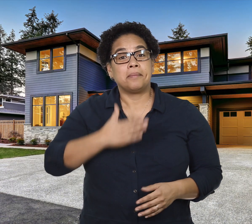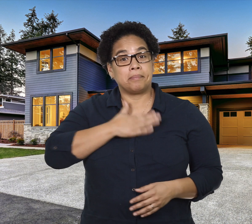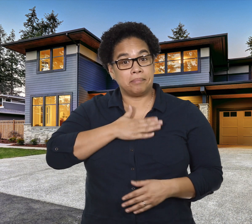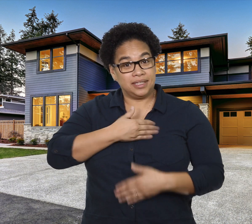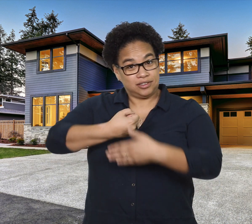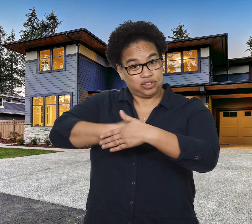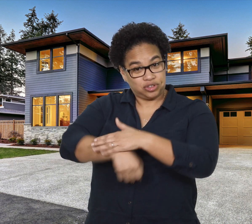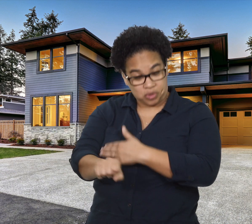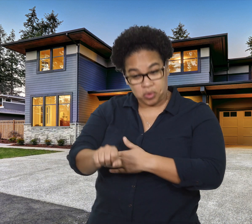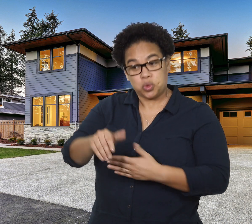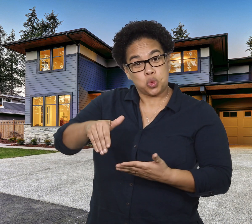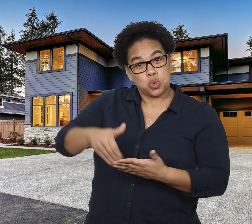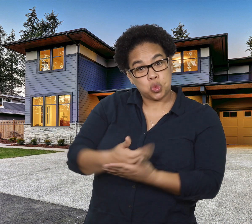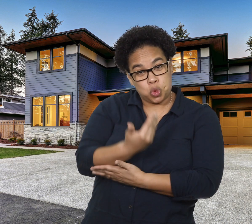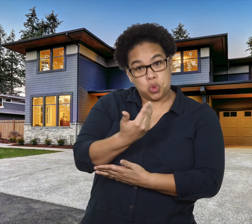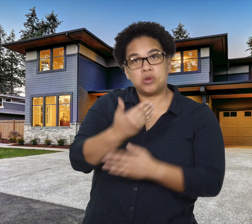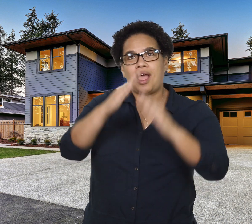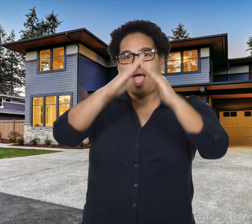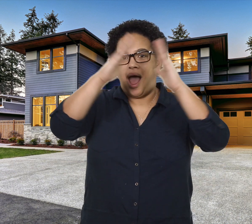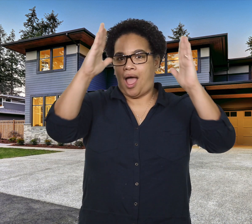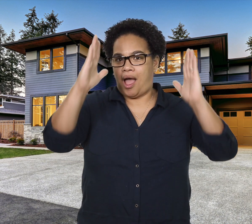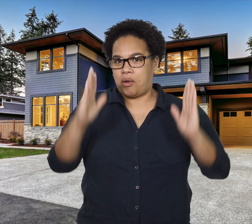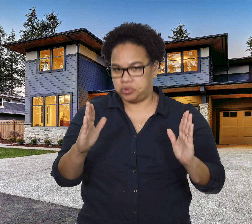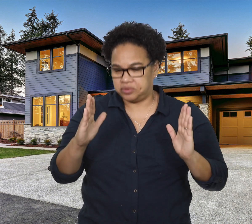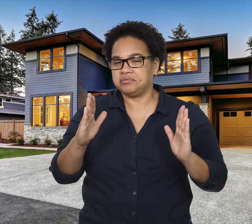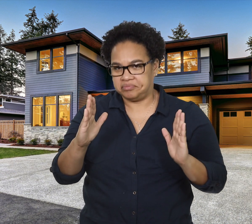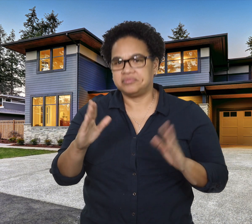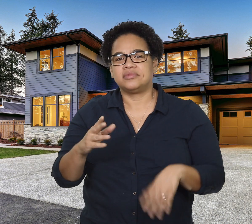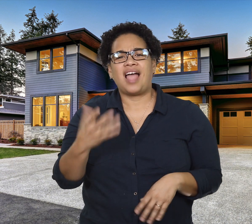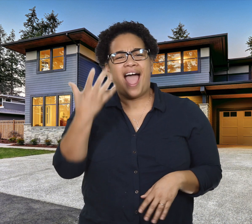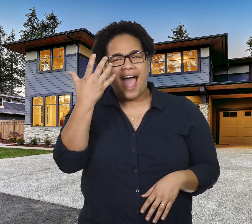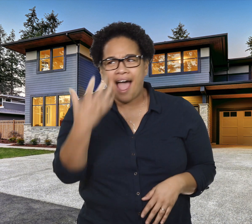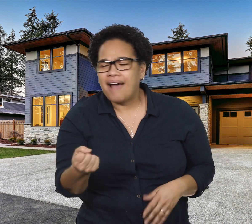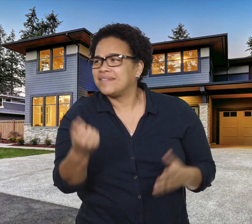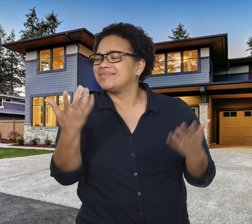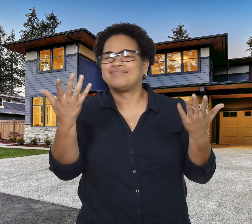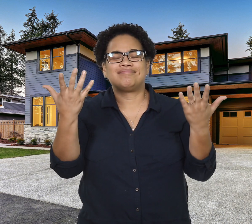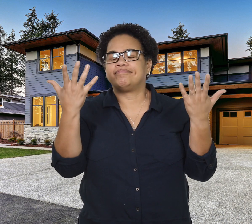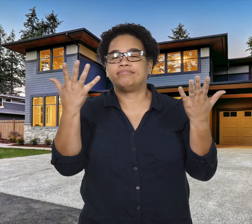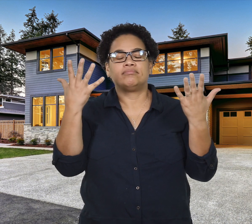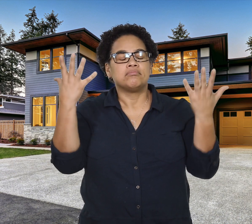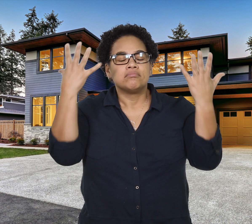My son's new house has